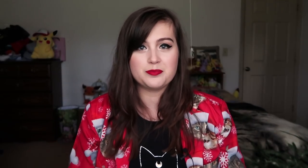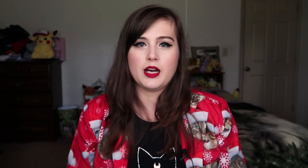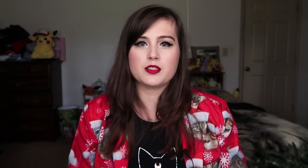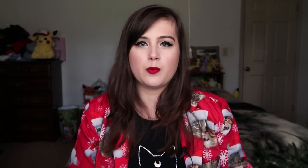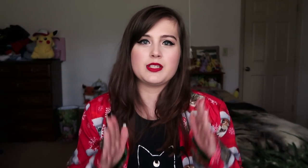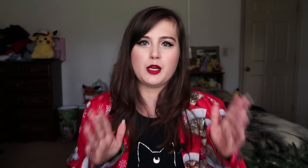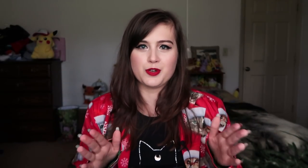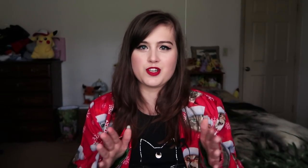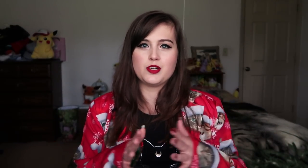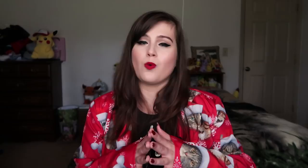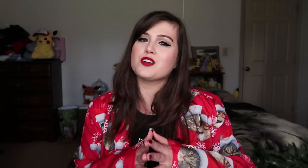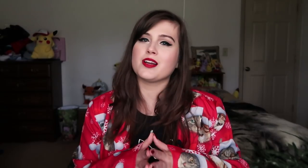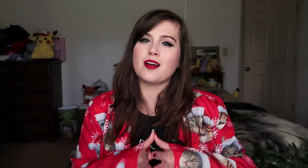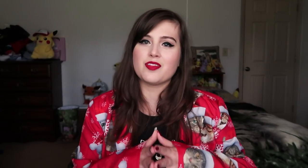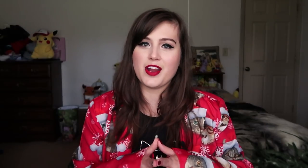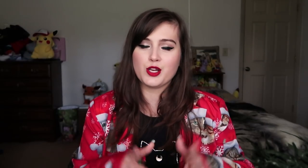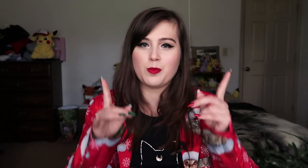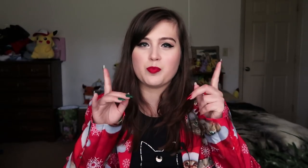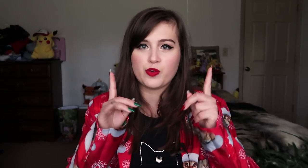As always, I appreciate you watching, thank you,